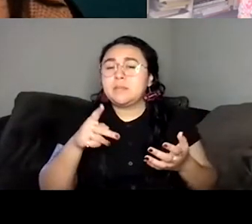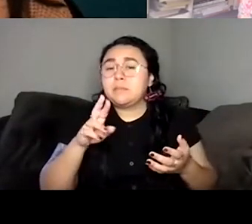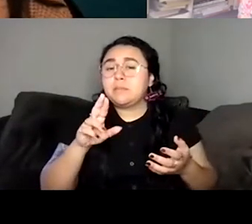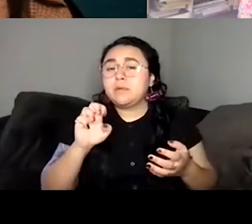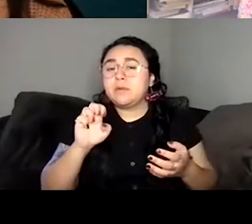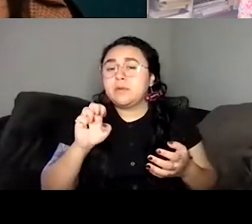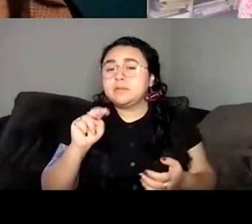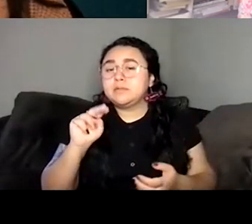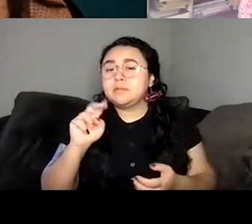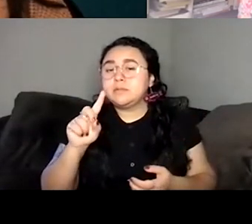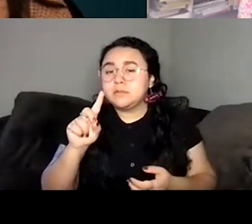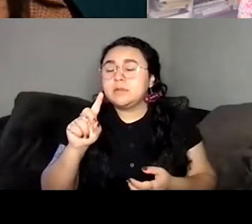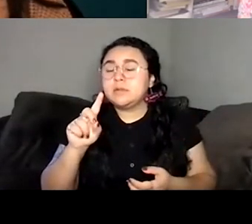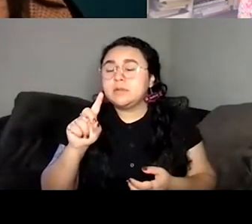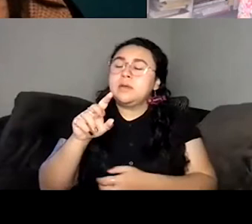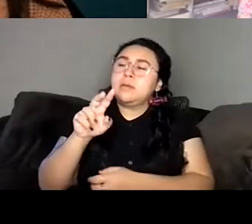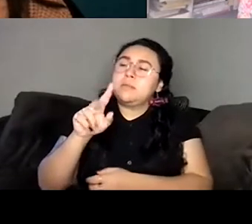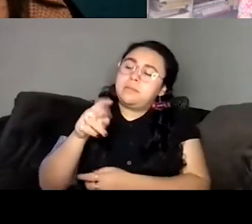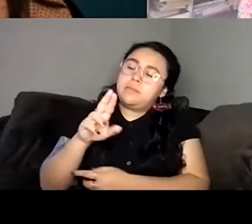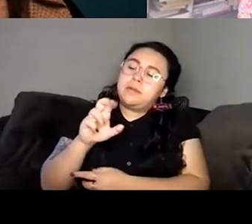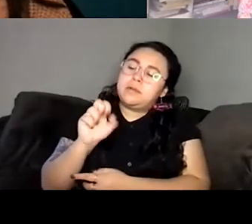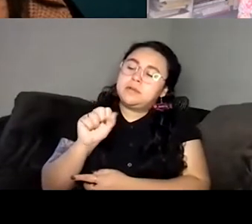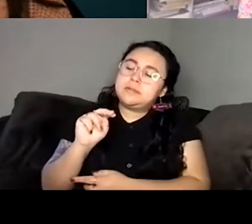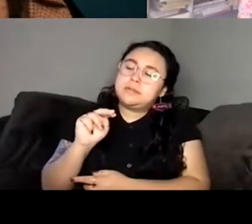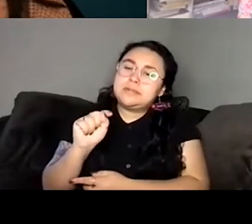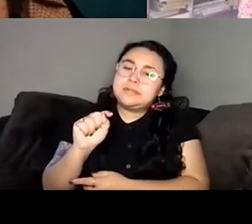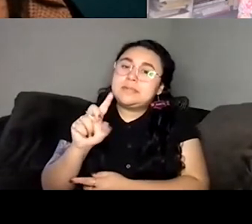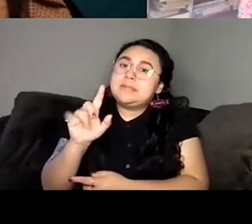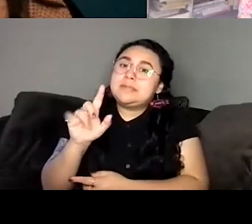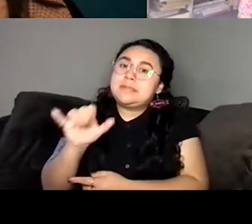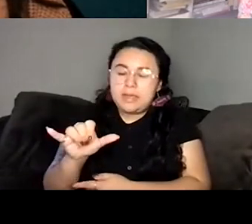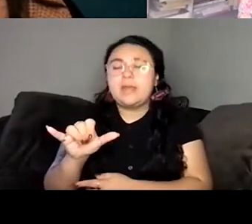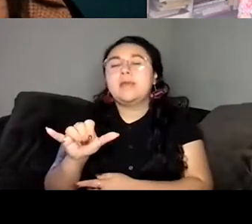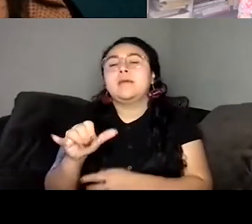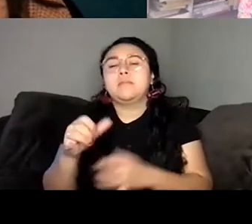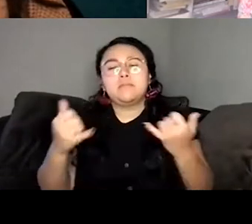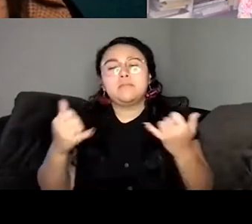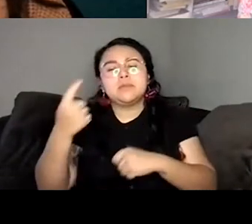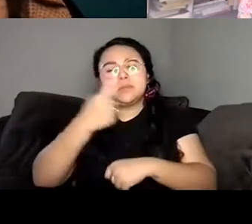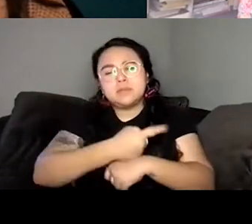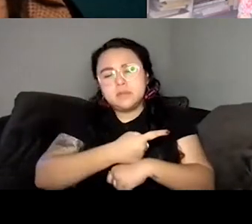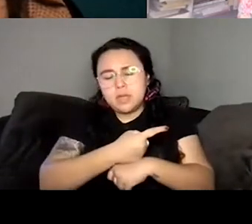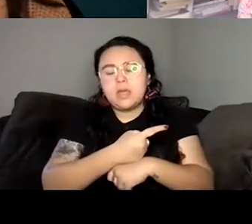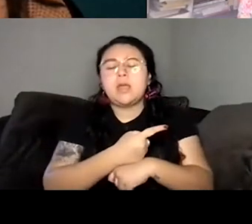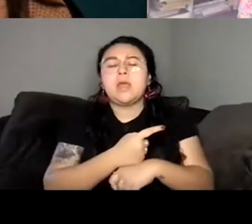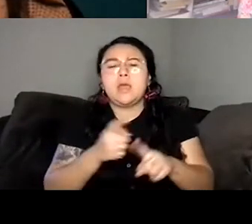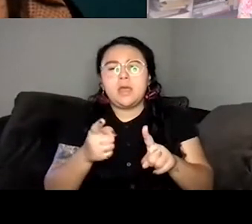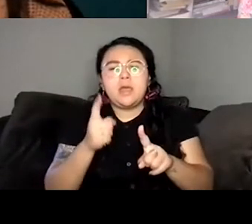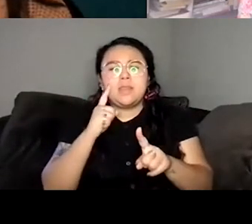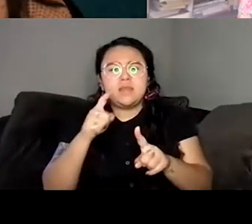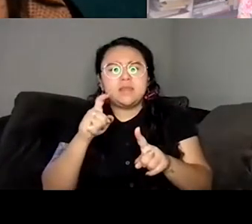I did the you know, the flashbacks in this in the final version, end up being a little